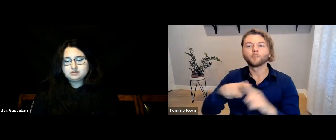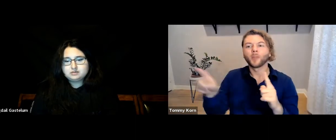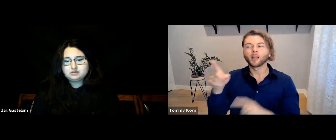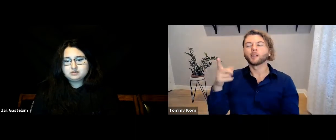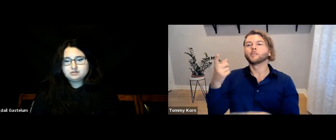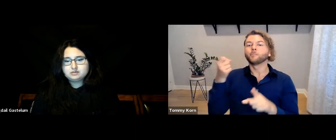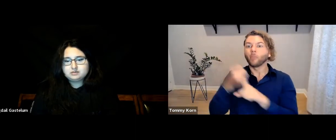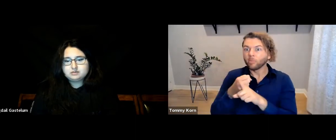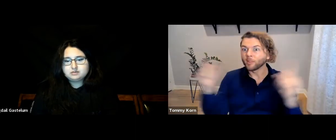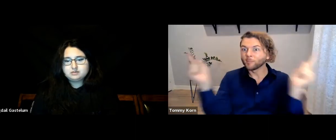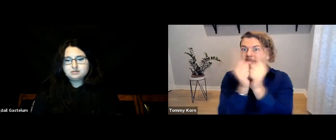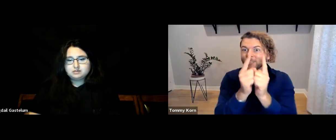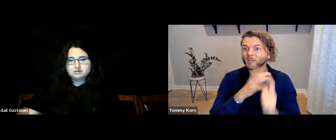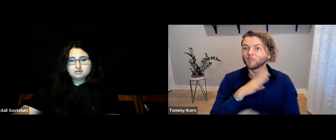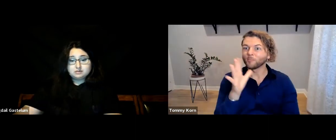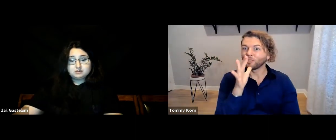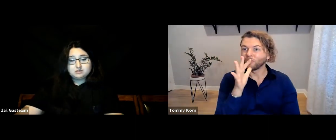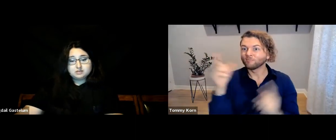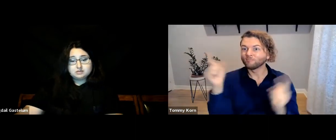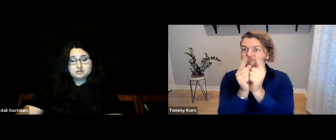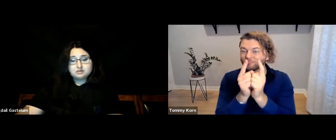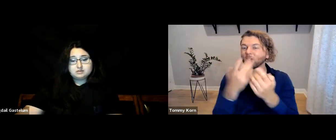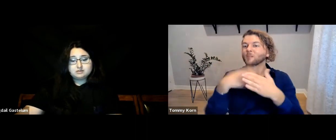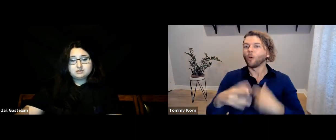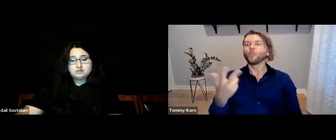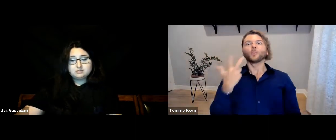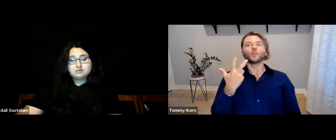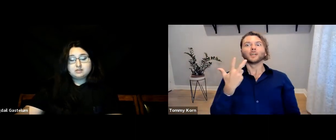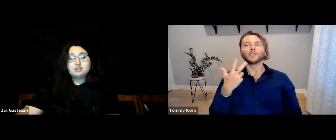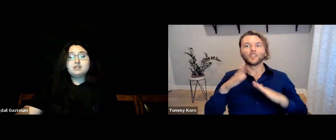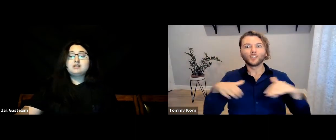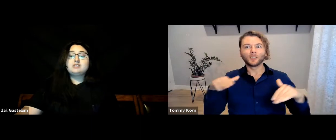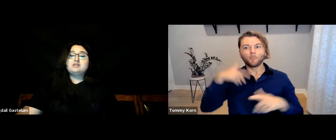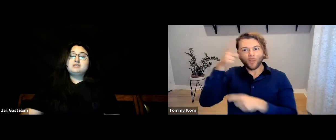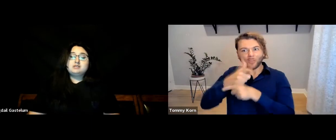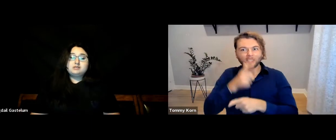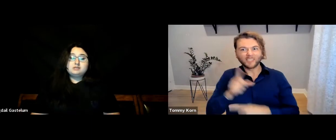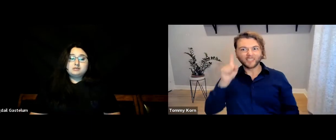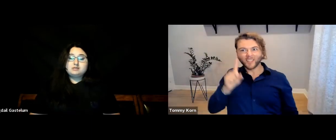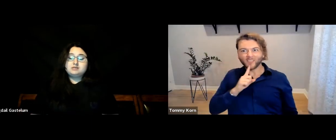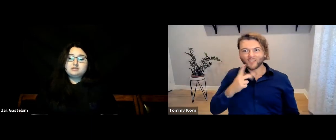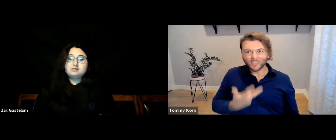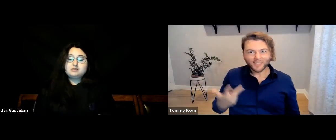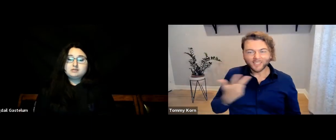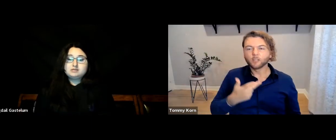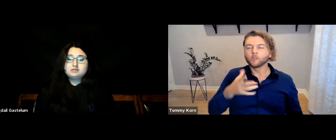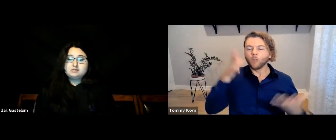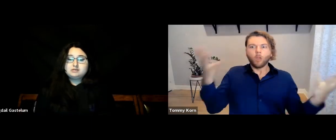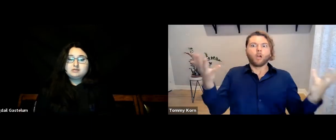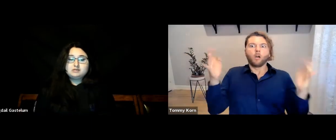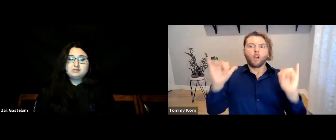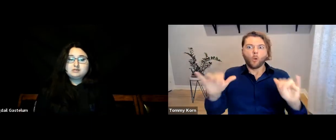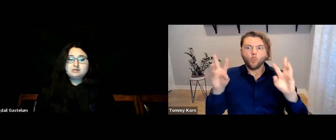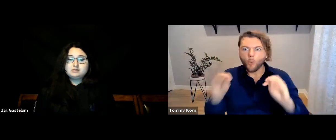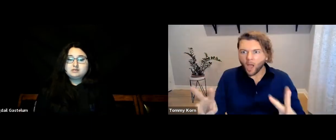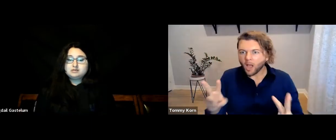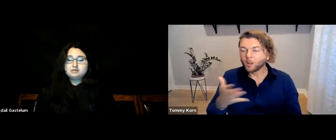But it was great that he met my mom. They gave birth to three Deaf children, me and my siblings. They were so shocked,